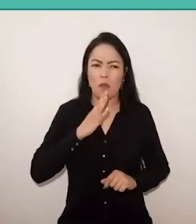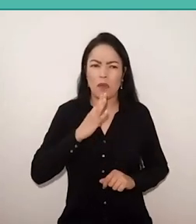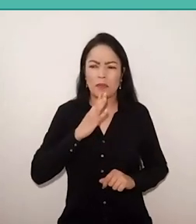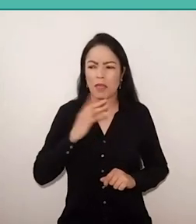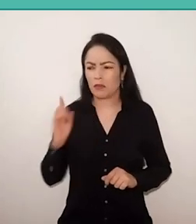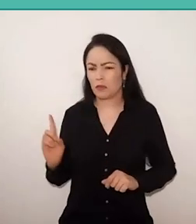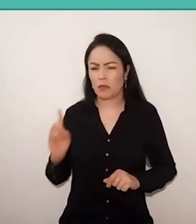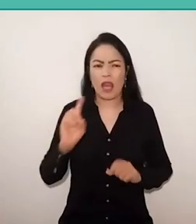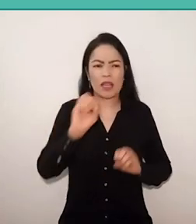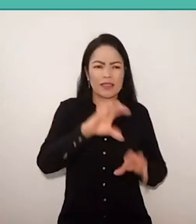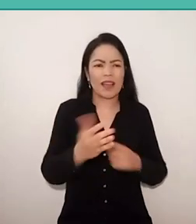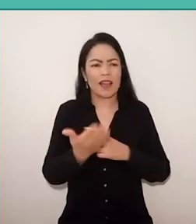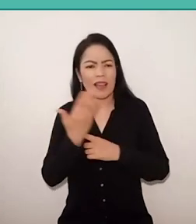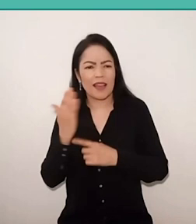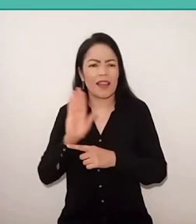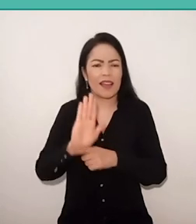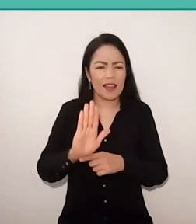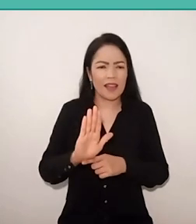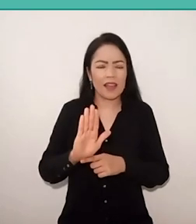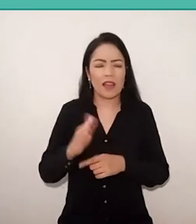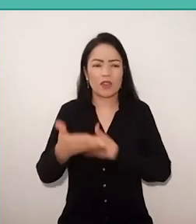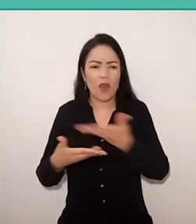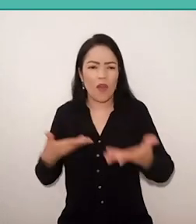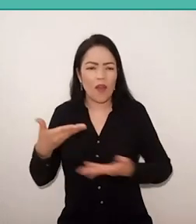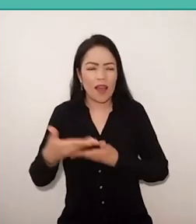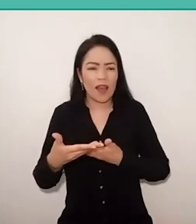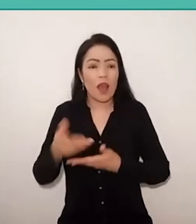between teachers and agronomists and the peasants,